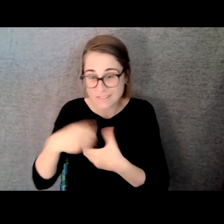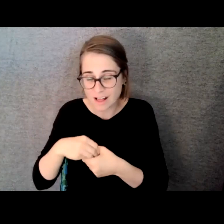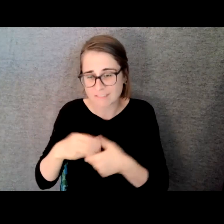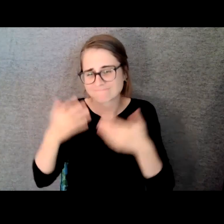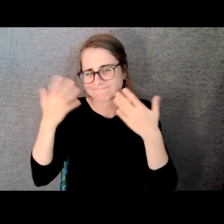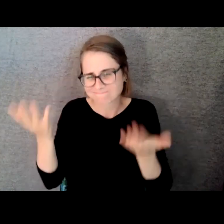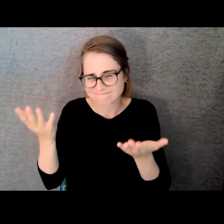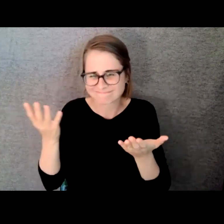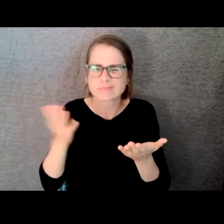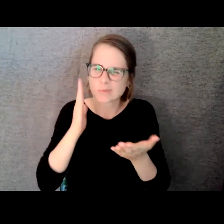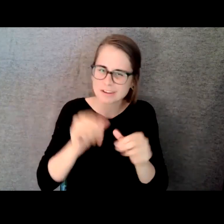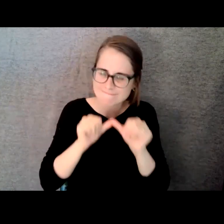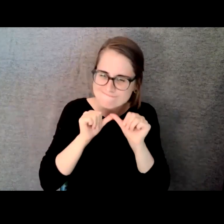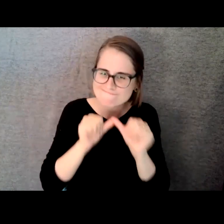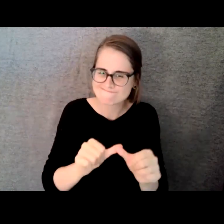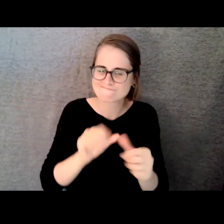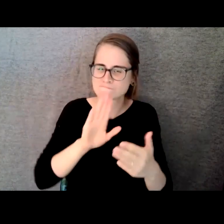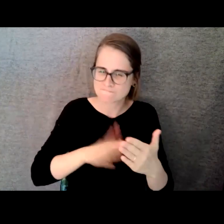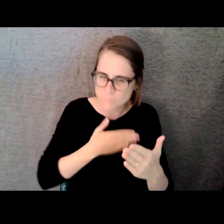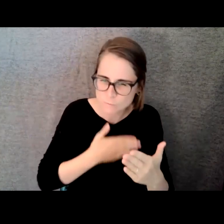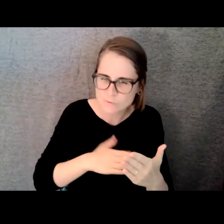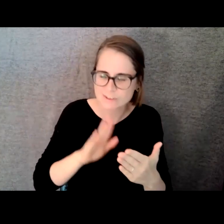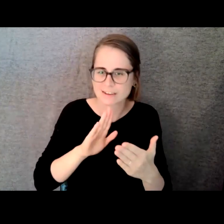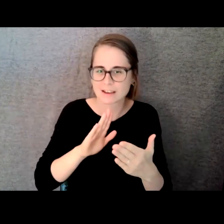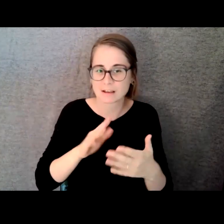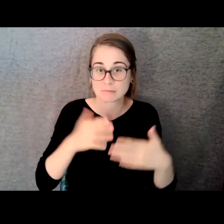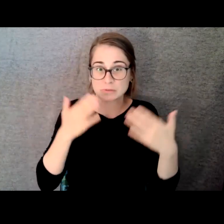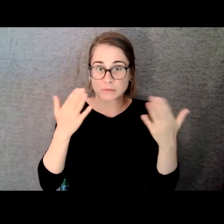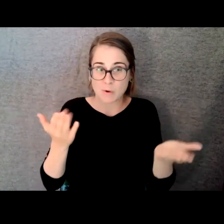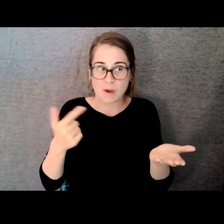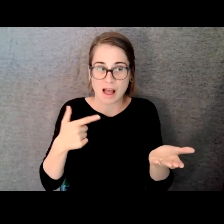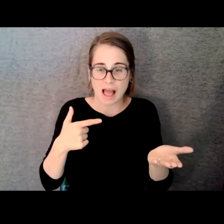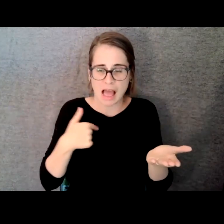trying to figure out what do you do when you hit middle age and you can't be a rock and